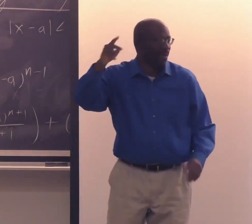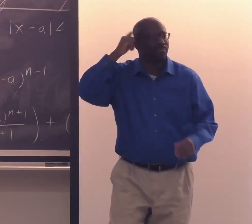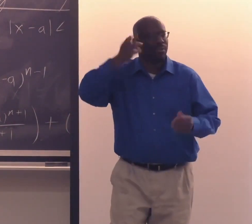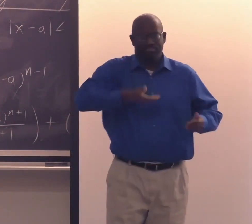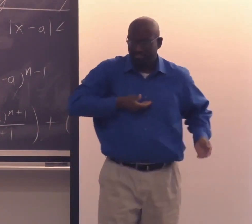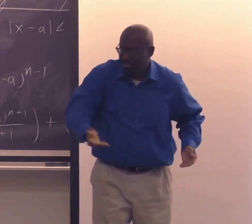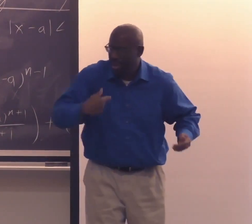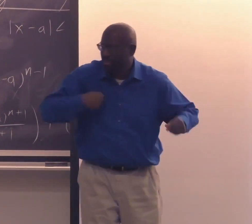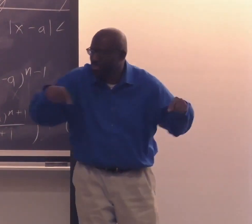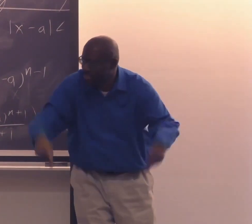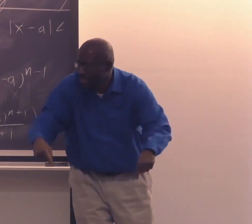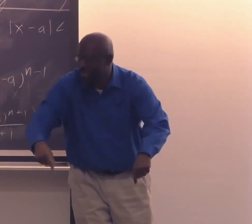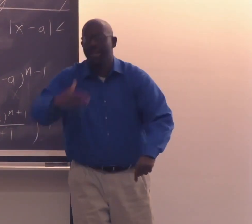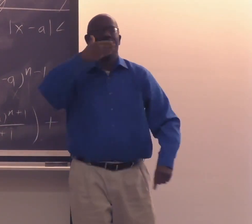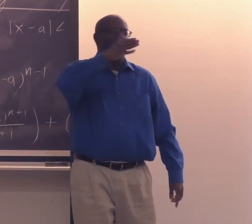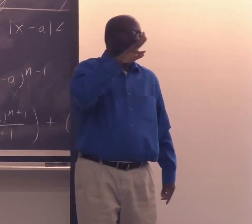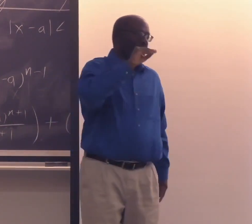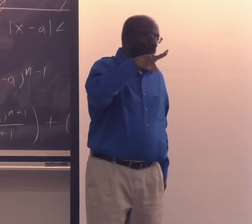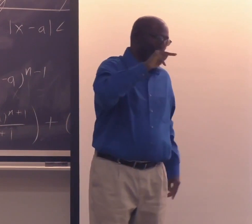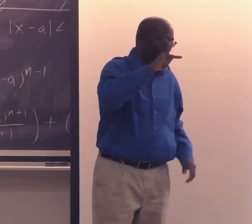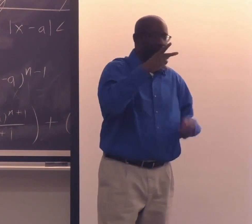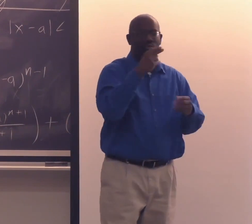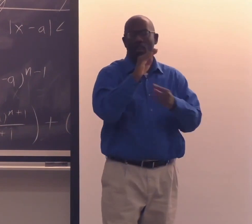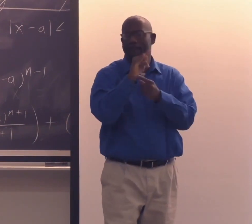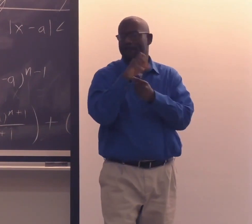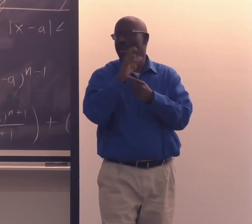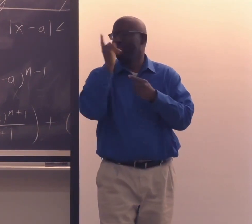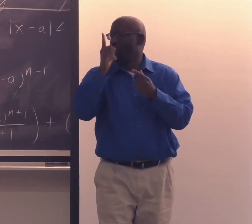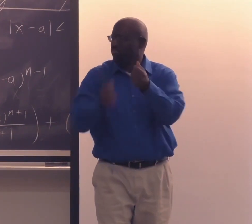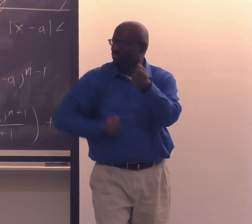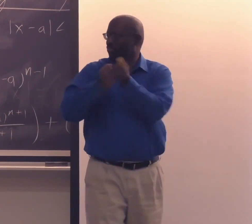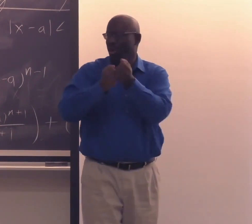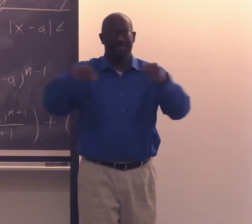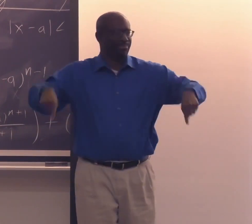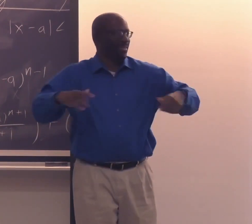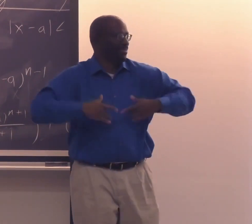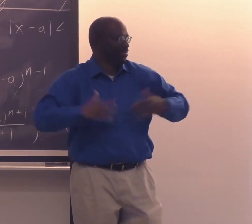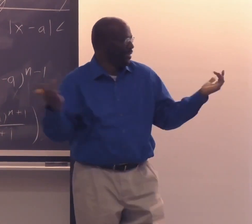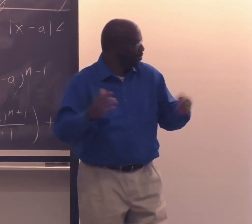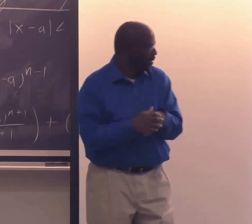Thank you to Penn for inviting me to come here to speak. Thank you, Wolf Humanities Center